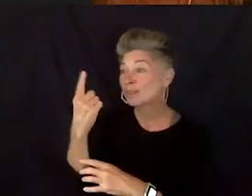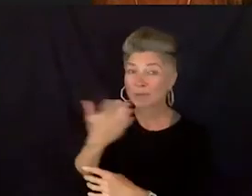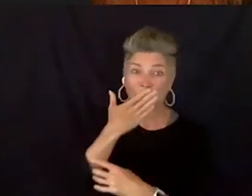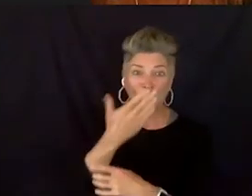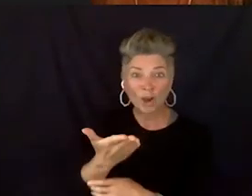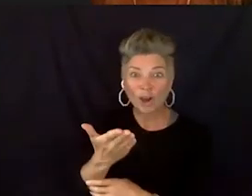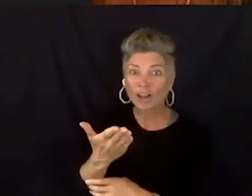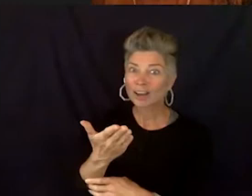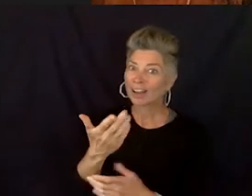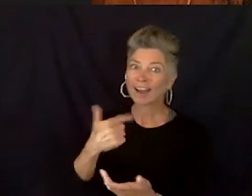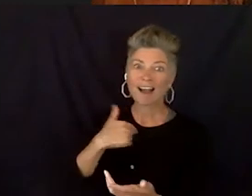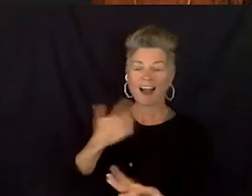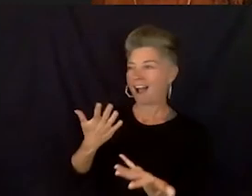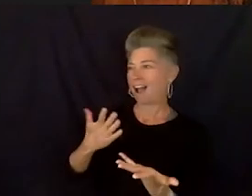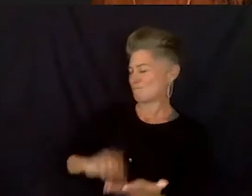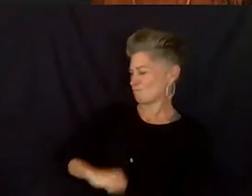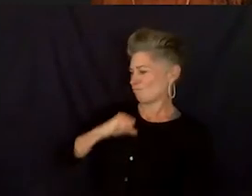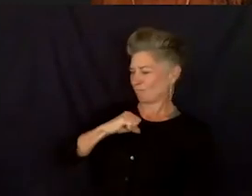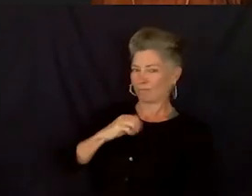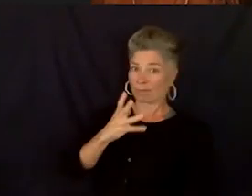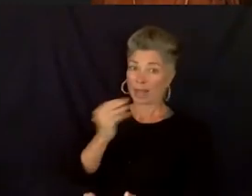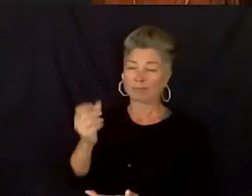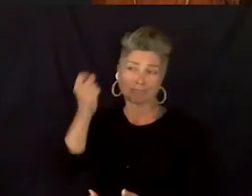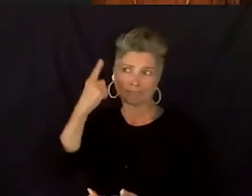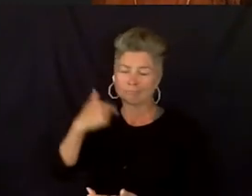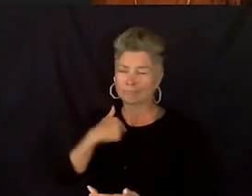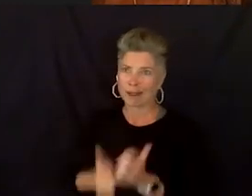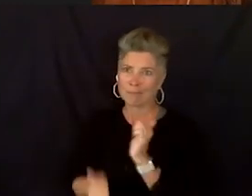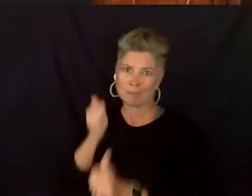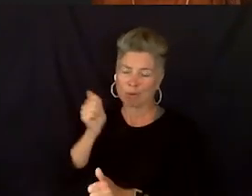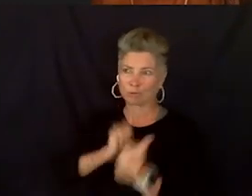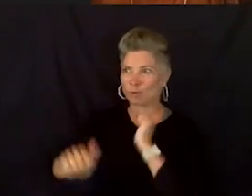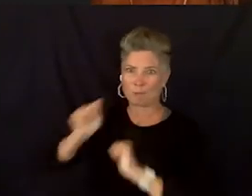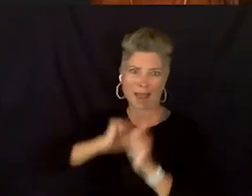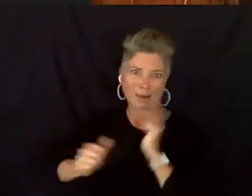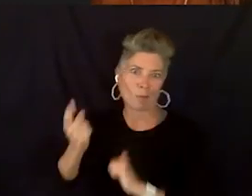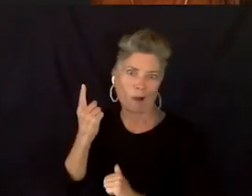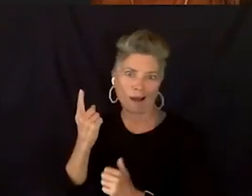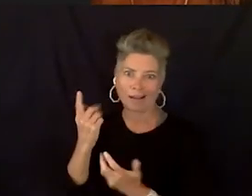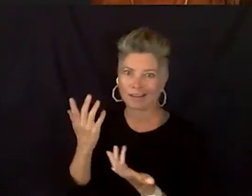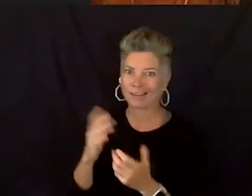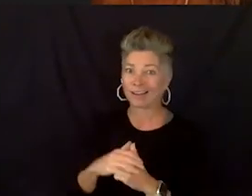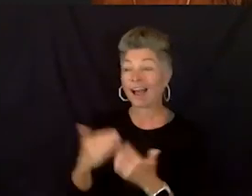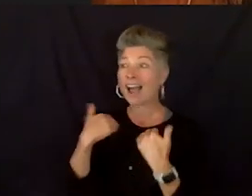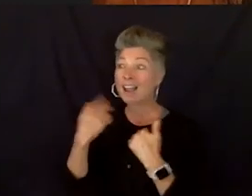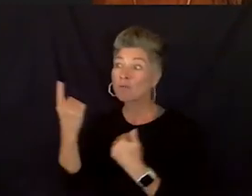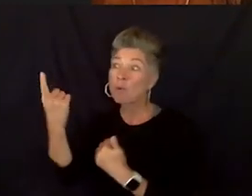I'm like, I'm the most dramatic one. I have one who just got a 4.0 in grad school